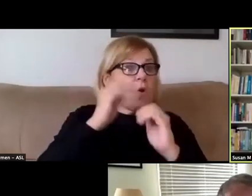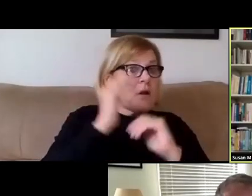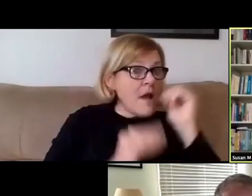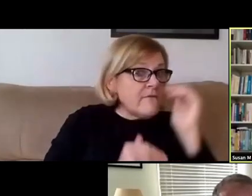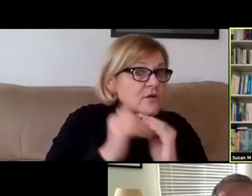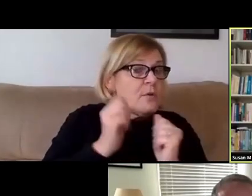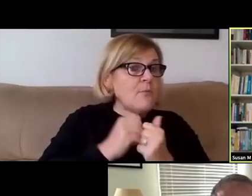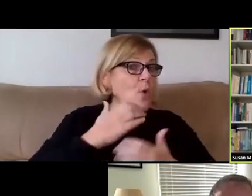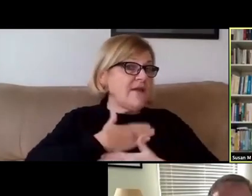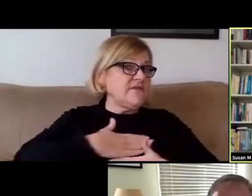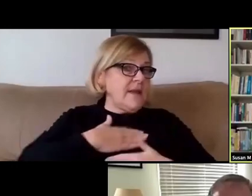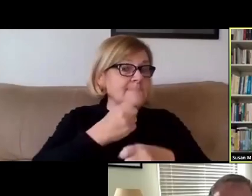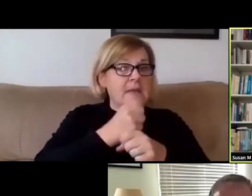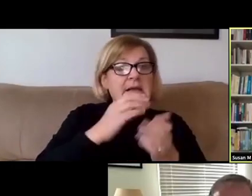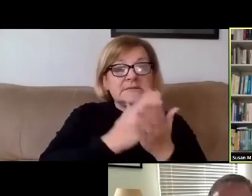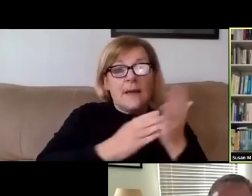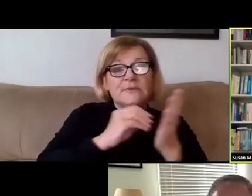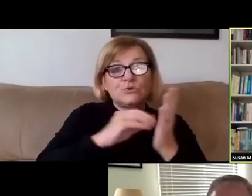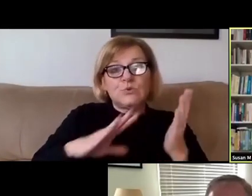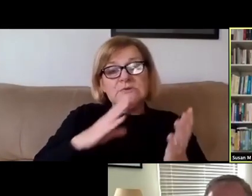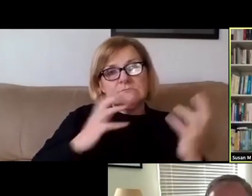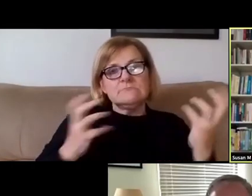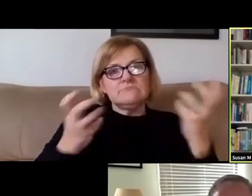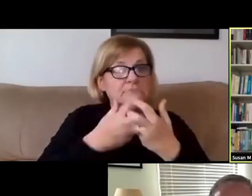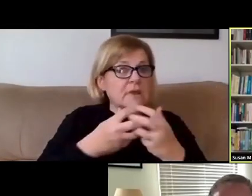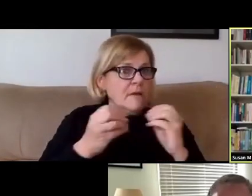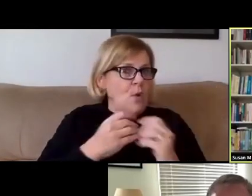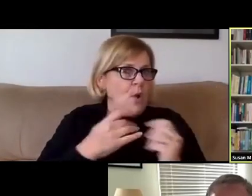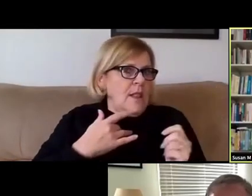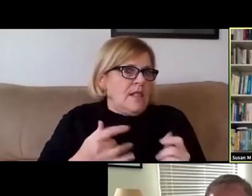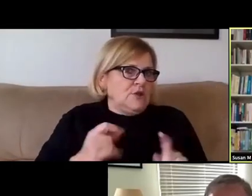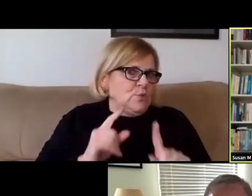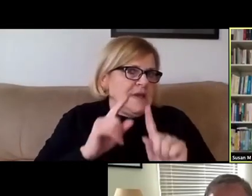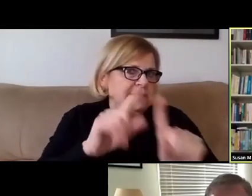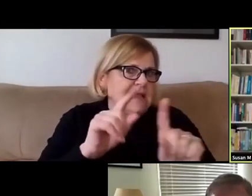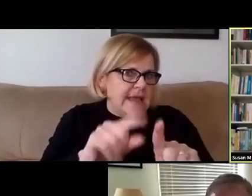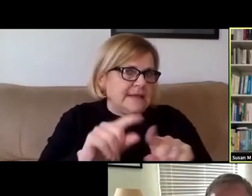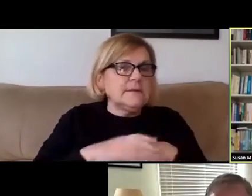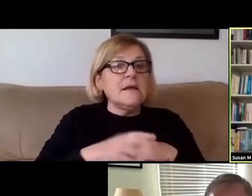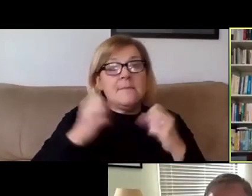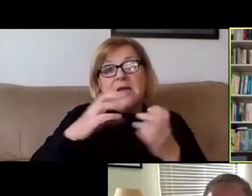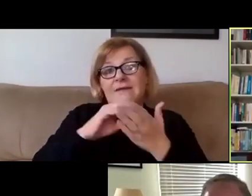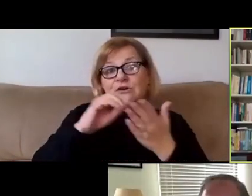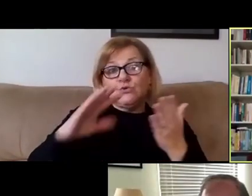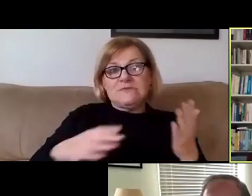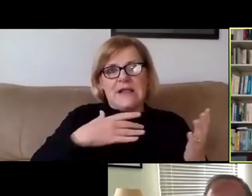and make some students engage and more likely to attend. Many of our students like the collaborative